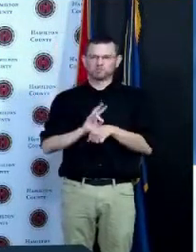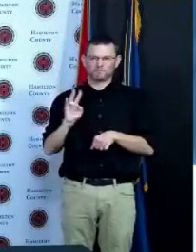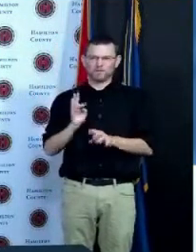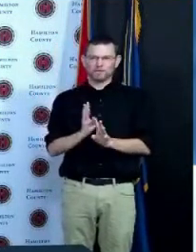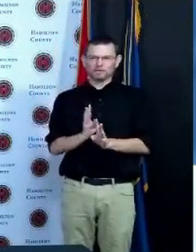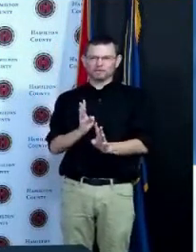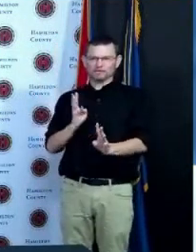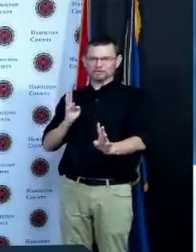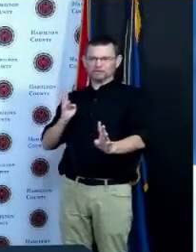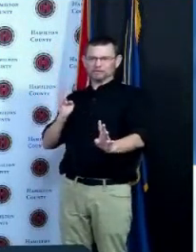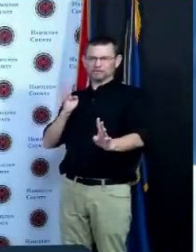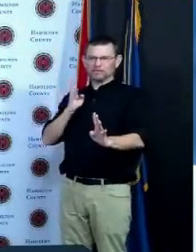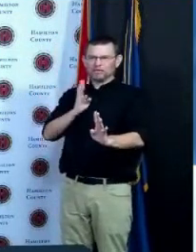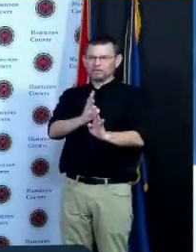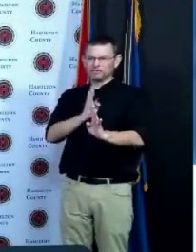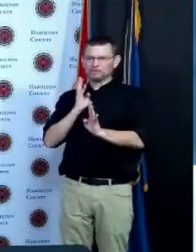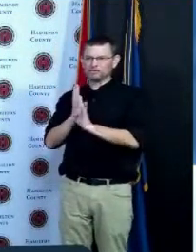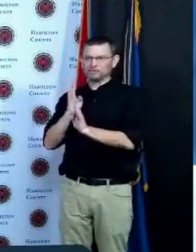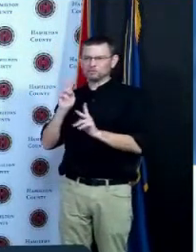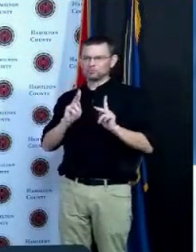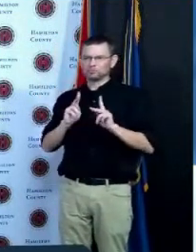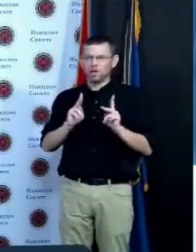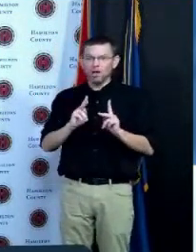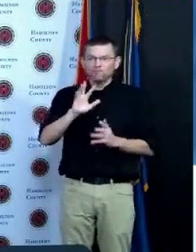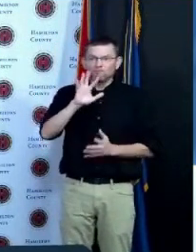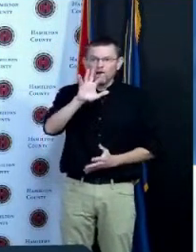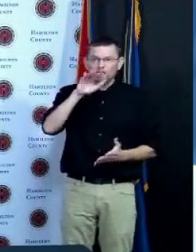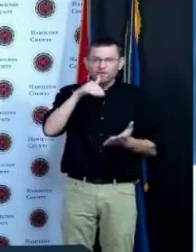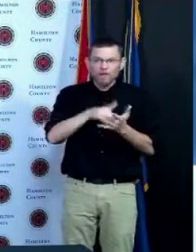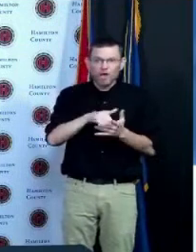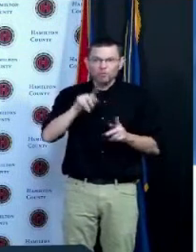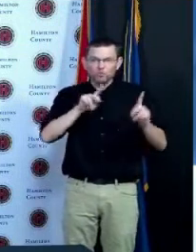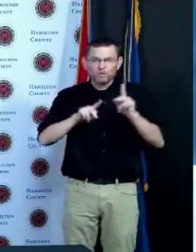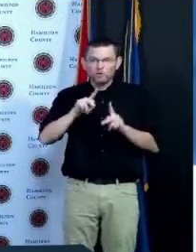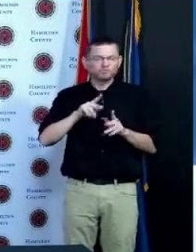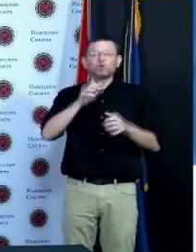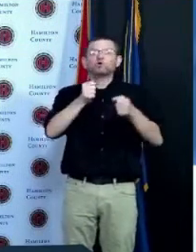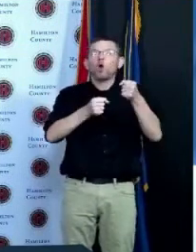and mainly that the folks in Florida were shall I say of Jim Scott's age that they were older